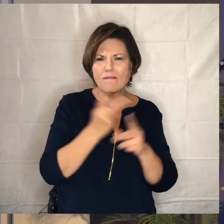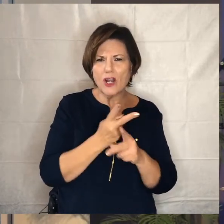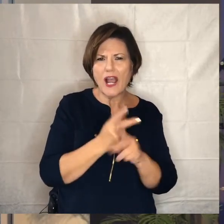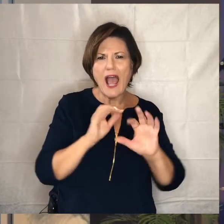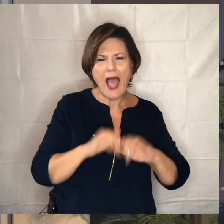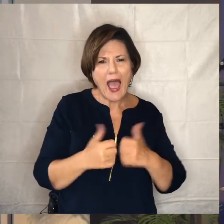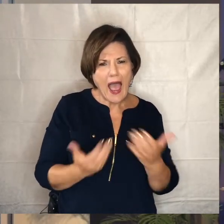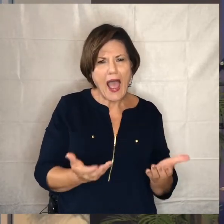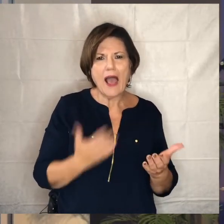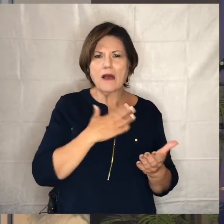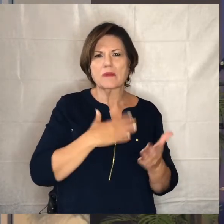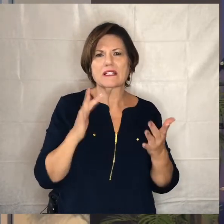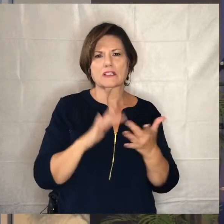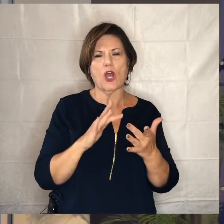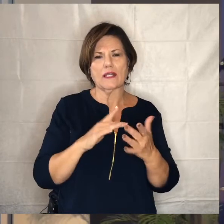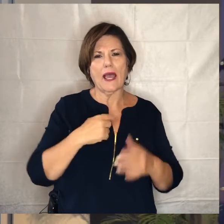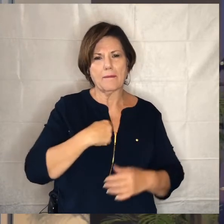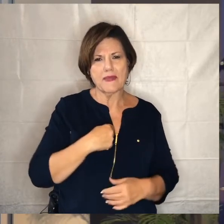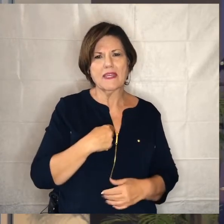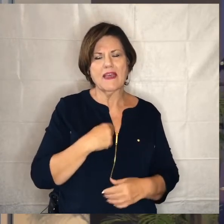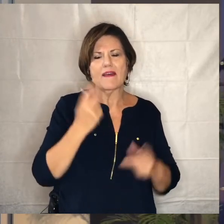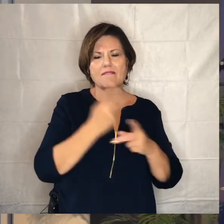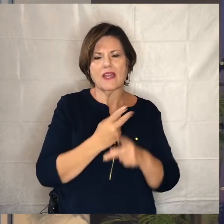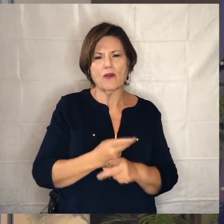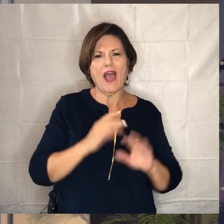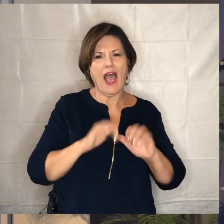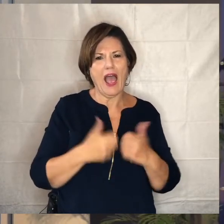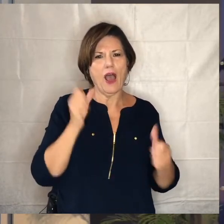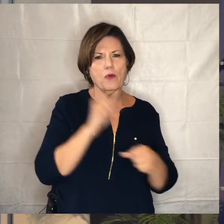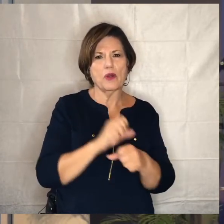more please contact me let's figure out how that works in your life